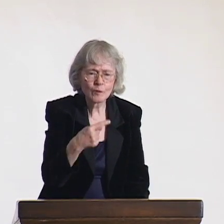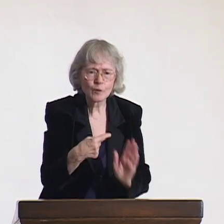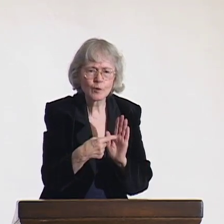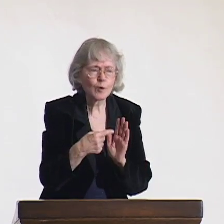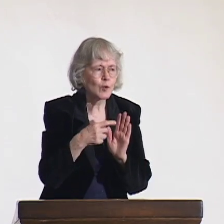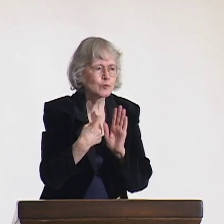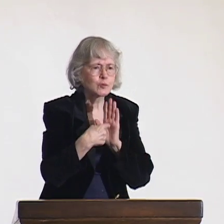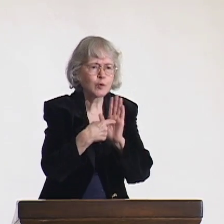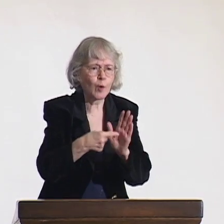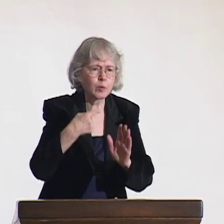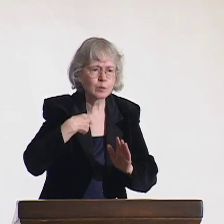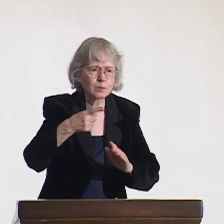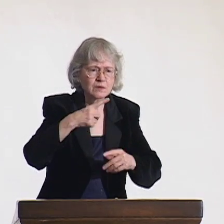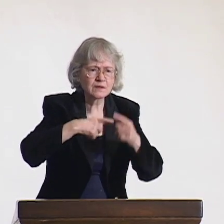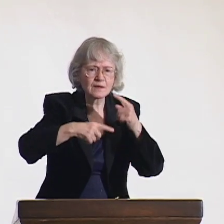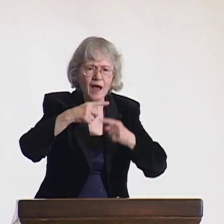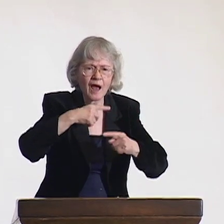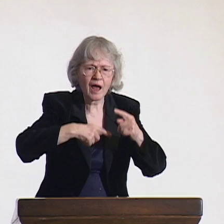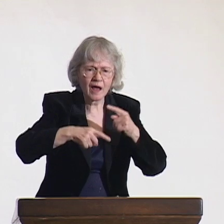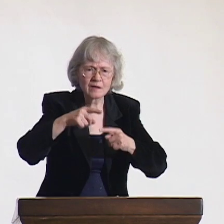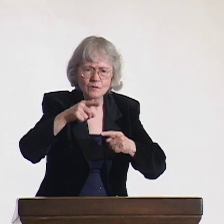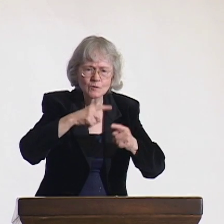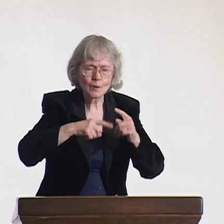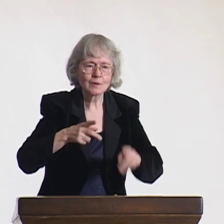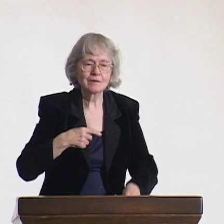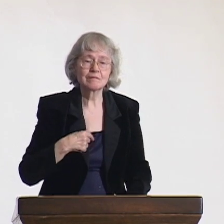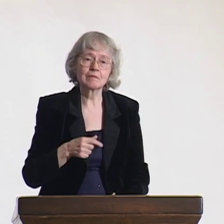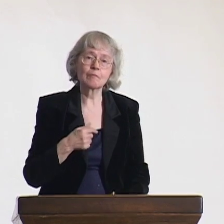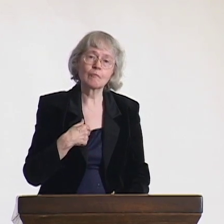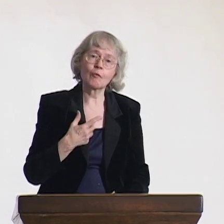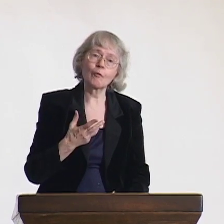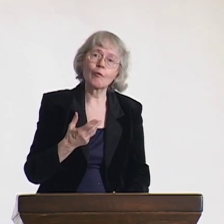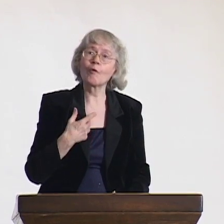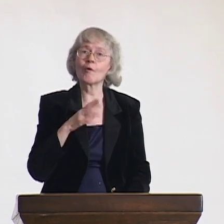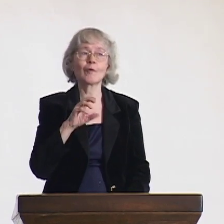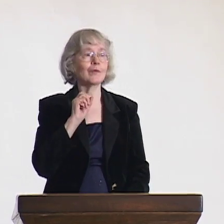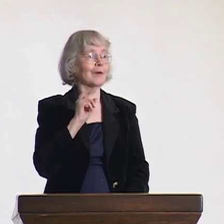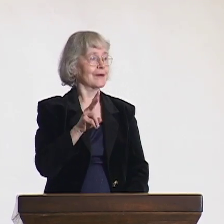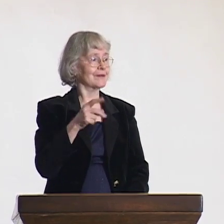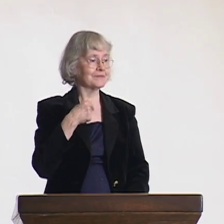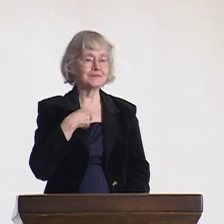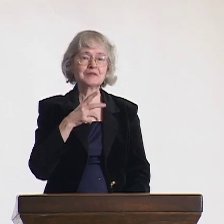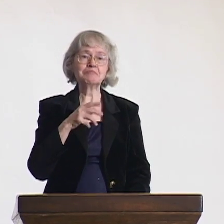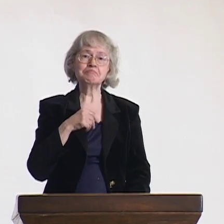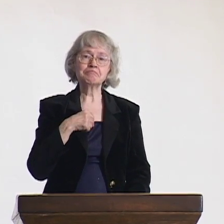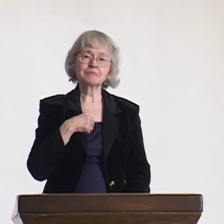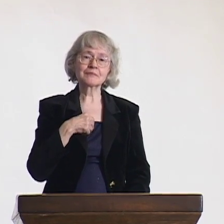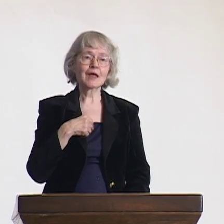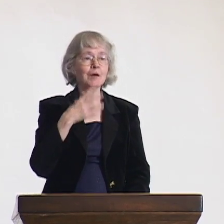I said, "OK." So I showed them some signs, and they started to learn.